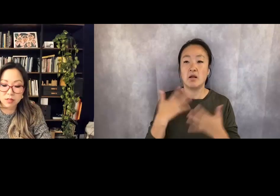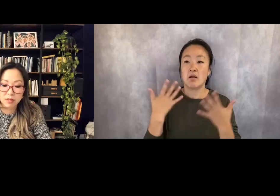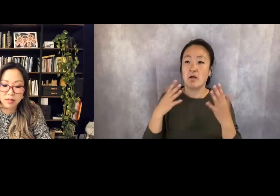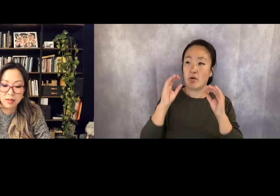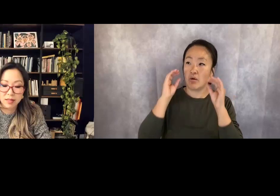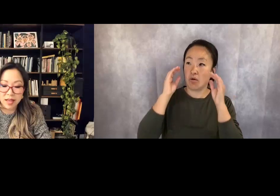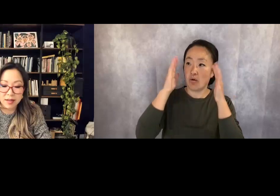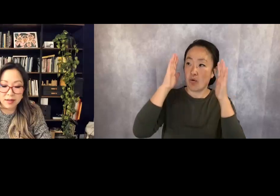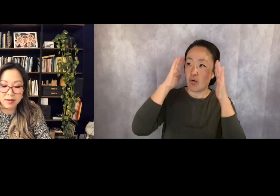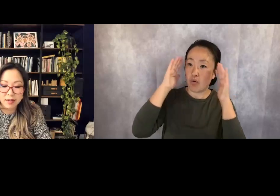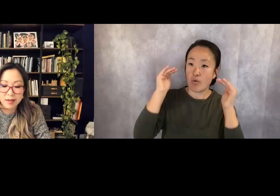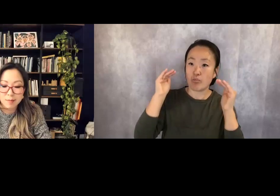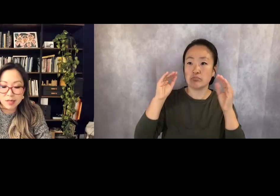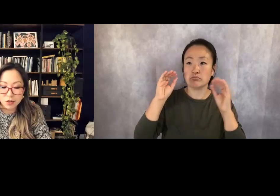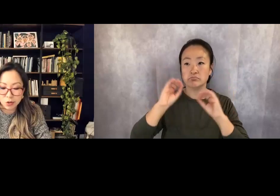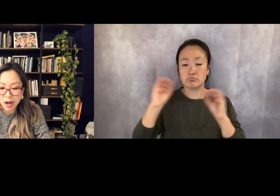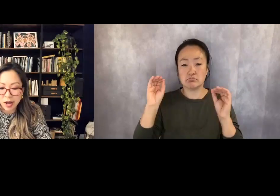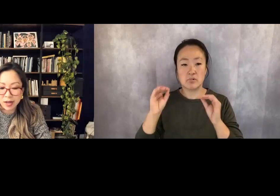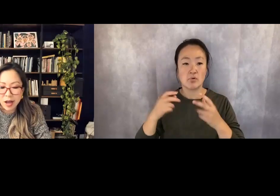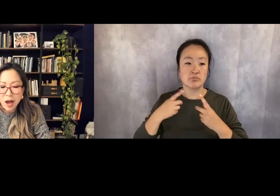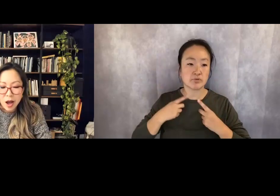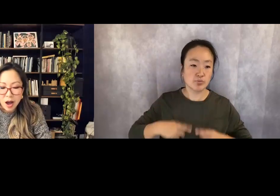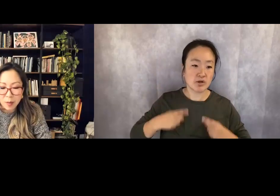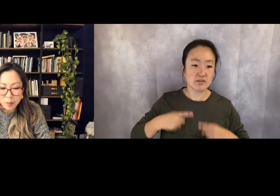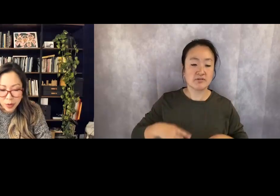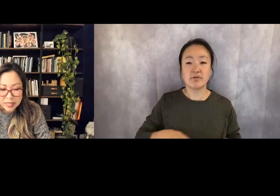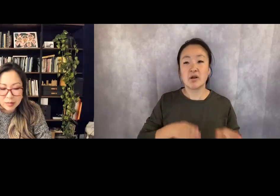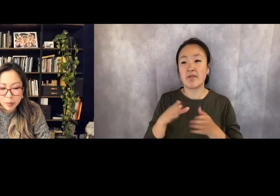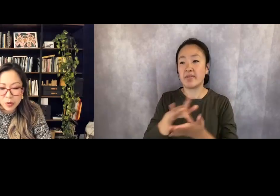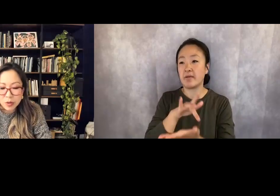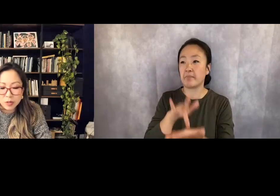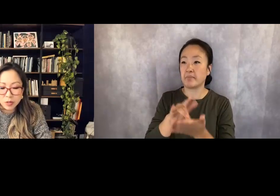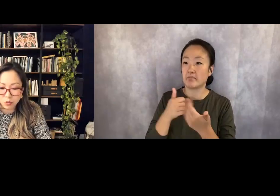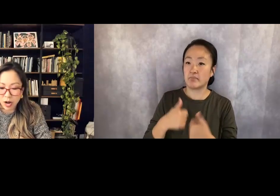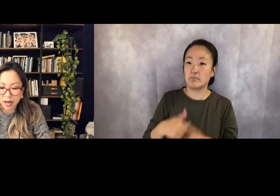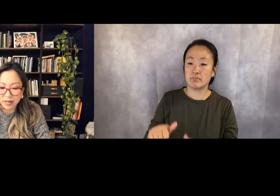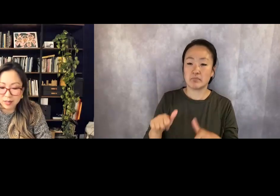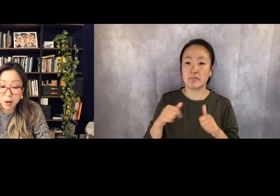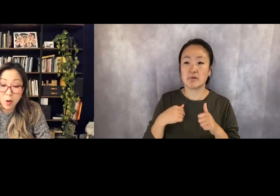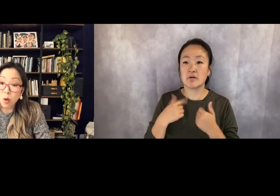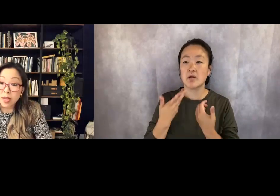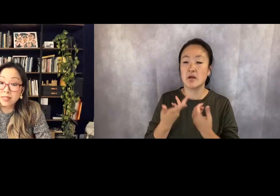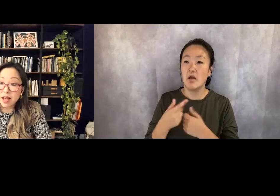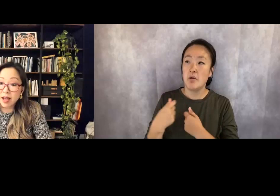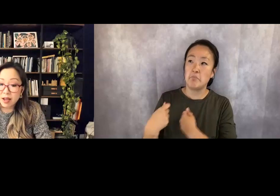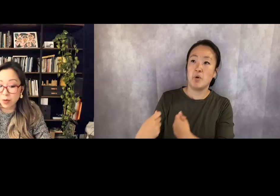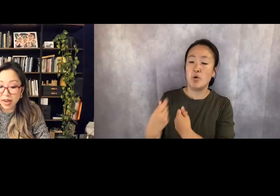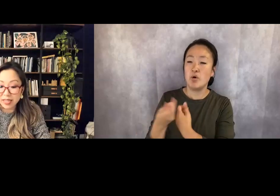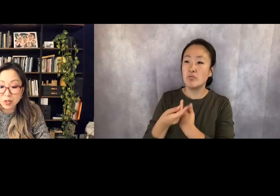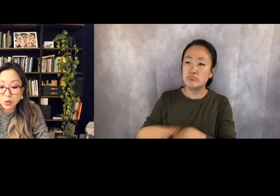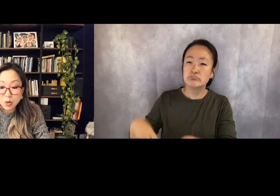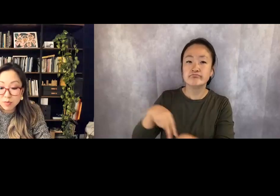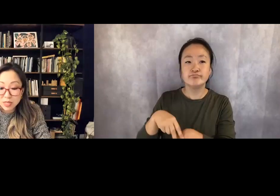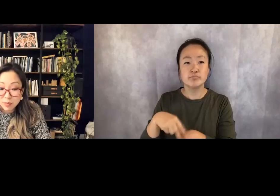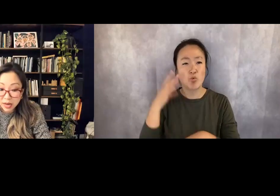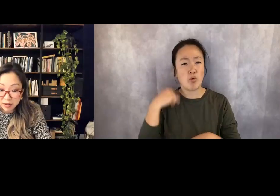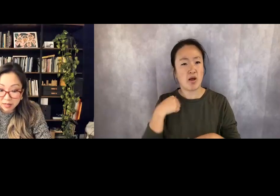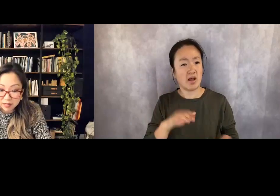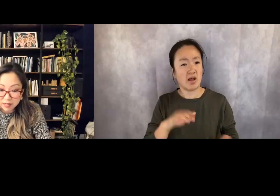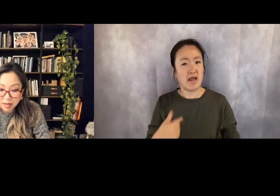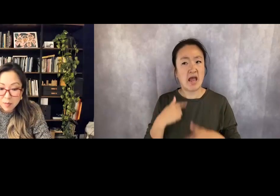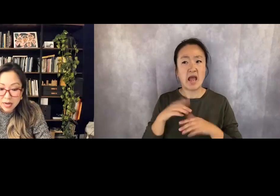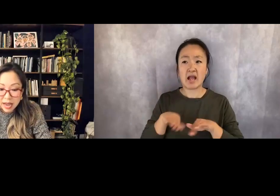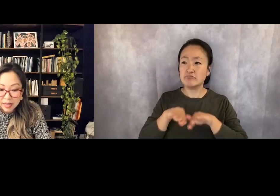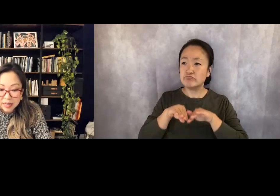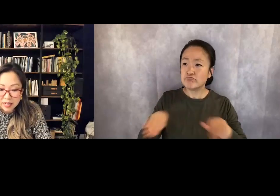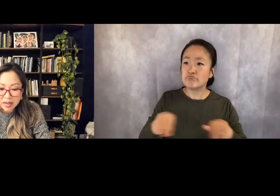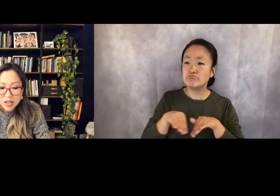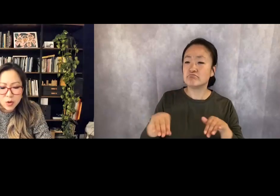Then, mid-try, a bright pull to rise. Why die when I can swim to Paris? Manhattan?